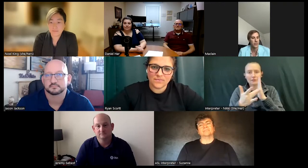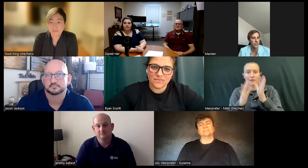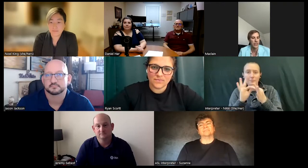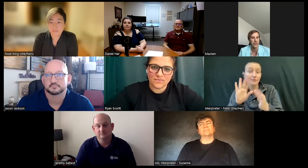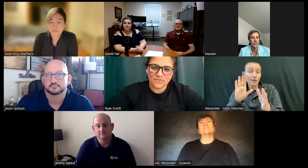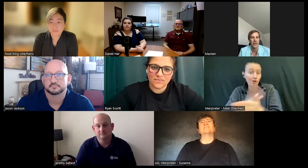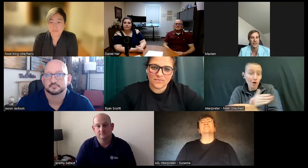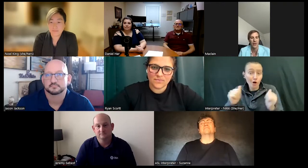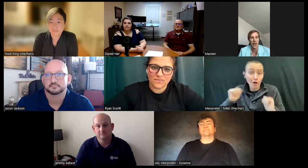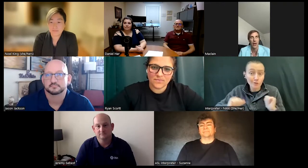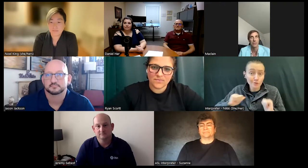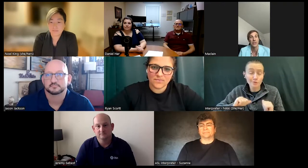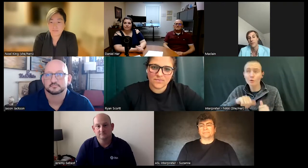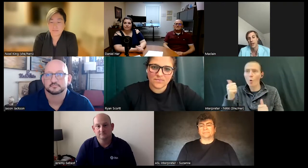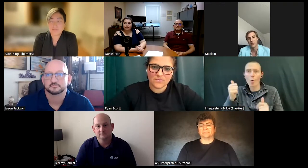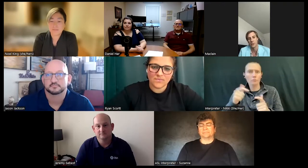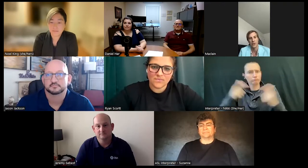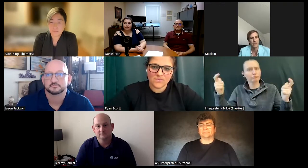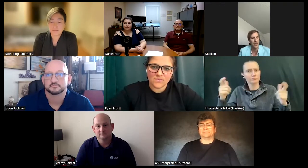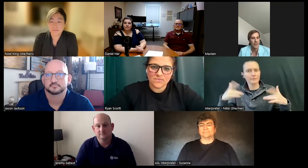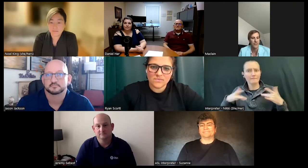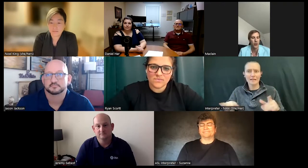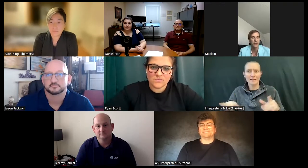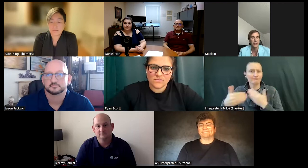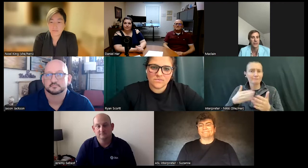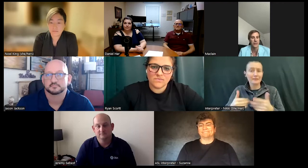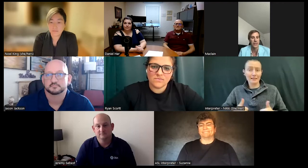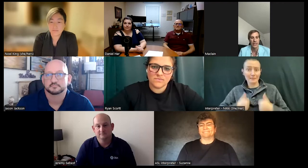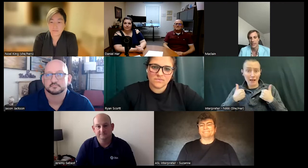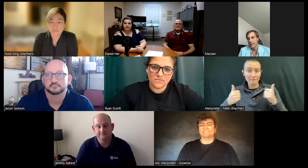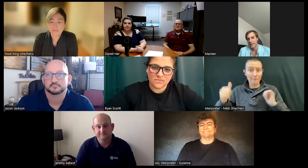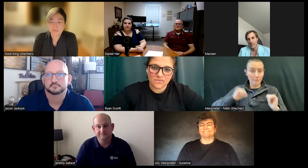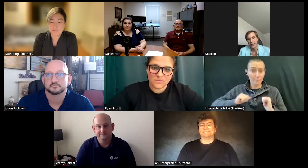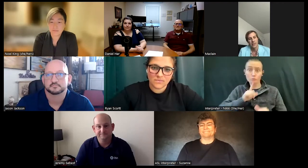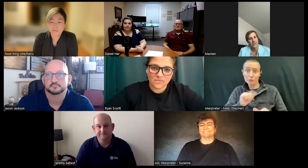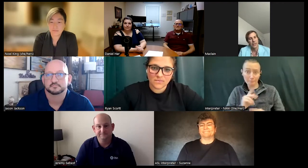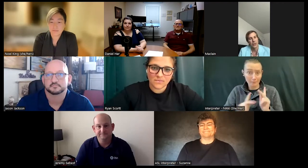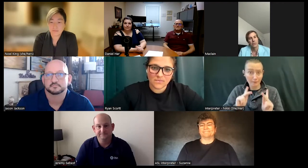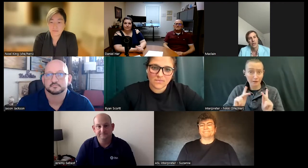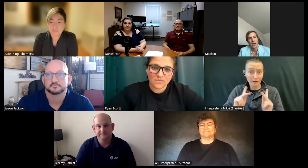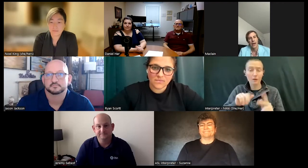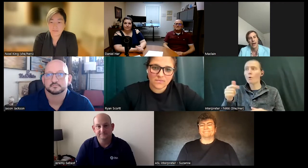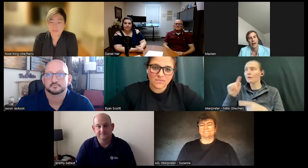for bigger events, whether it be live performances, to TV, to film,